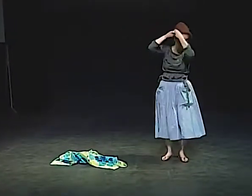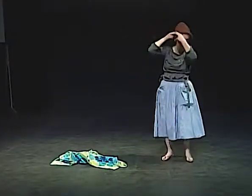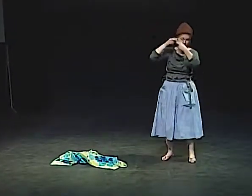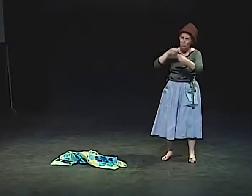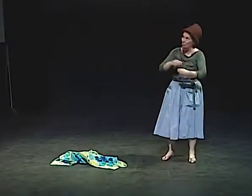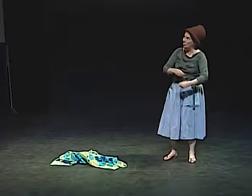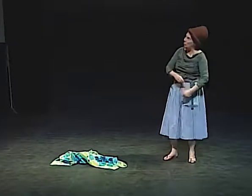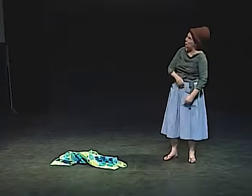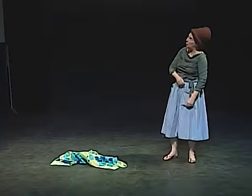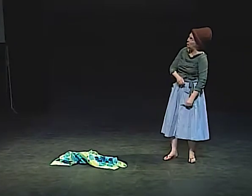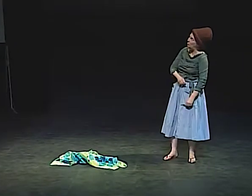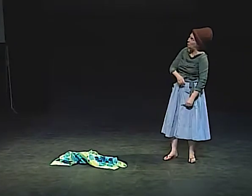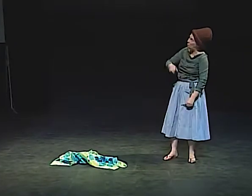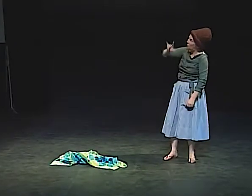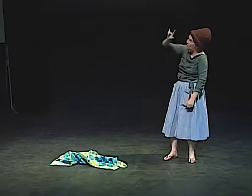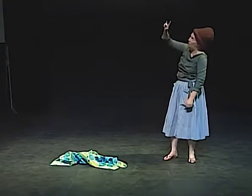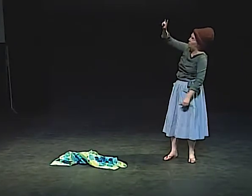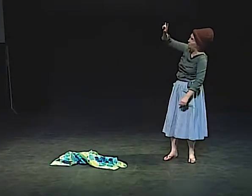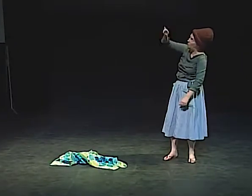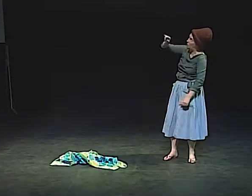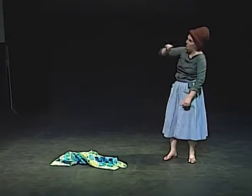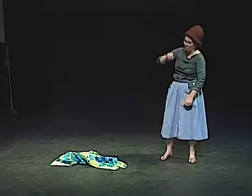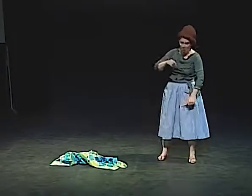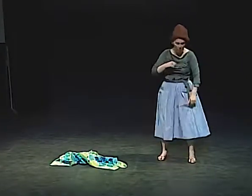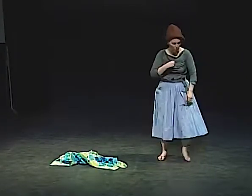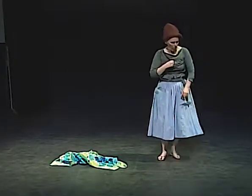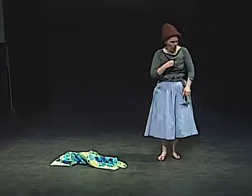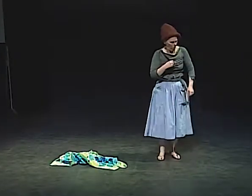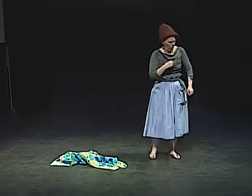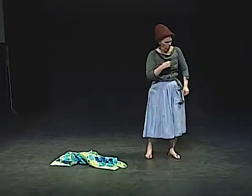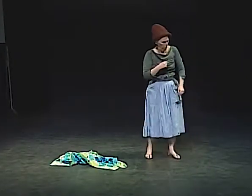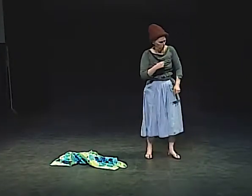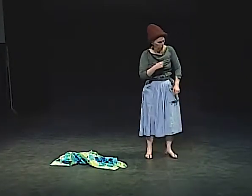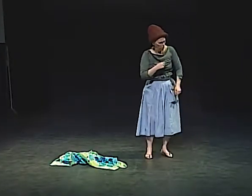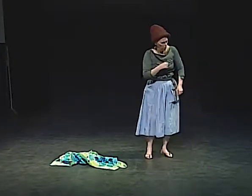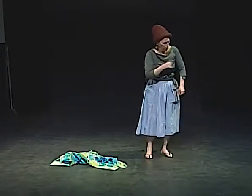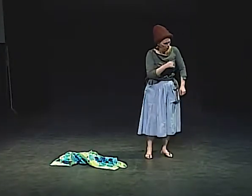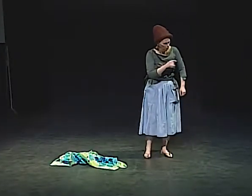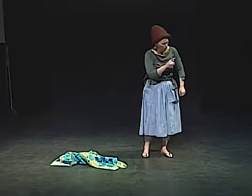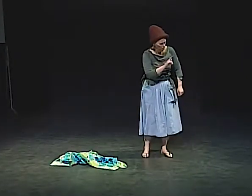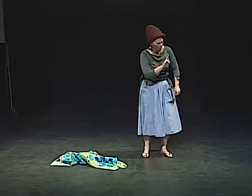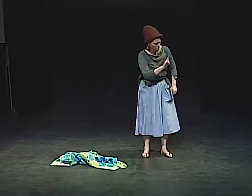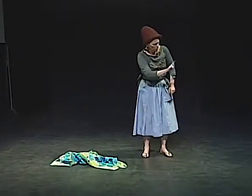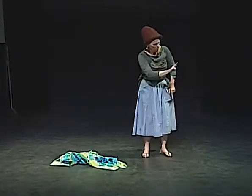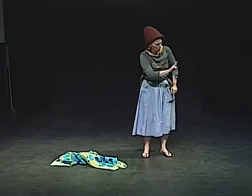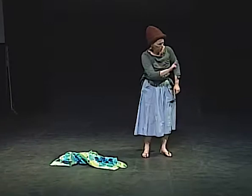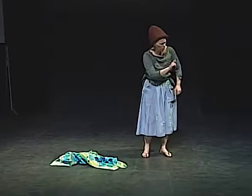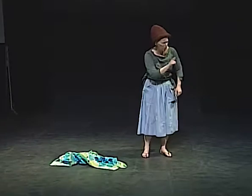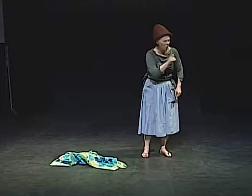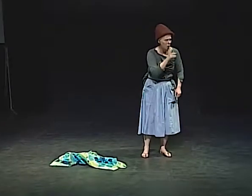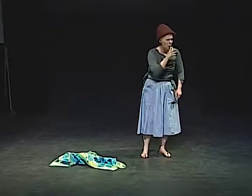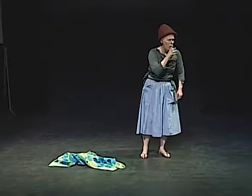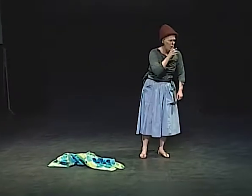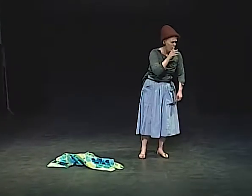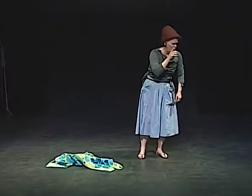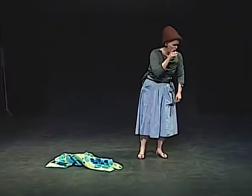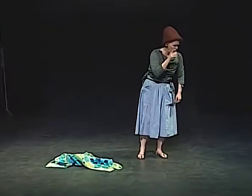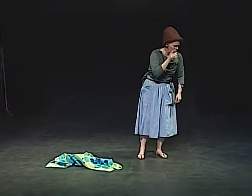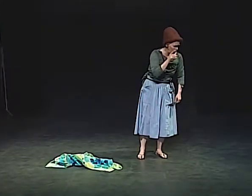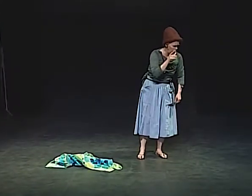THE LITTLE GIRL WITH THE BOW IN HER HAIR SAID, "I LOVE YOU. BYE." I LOVE YOU, TOO."